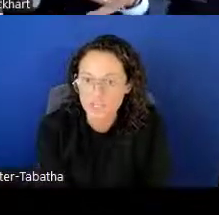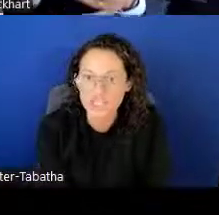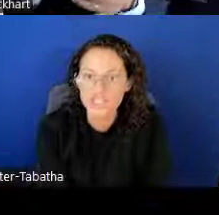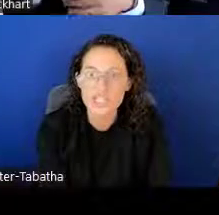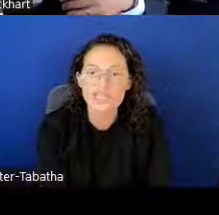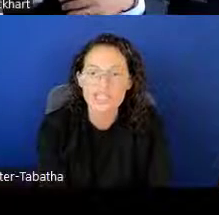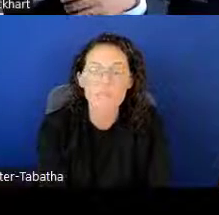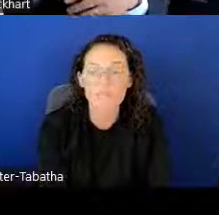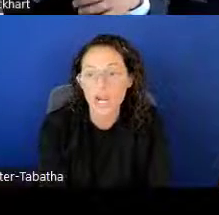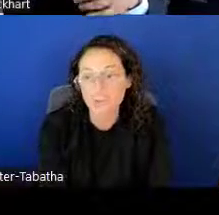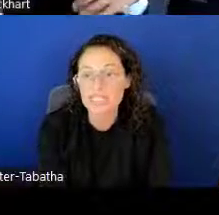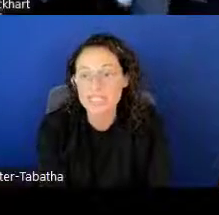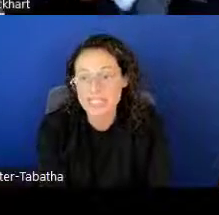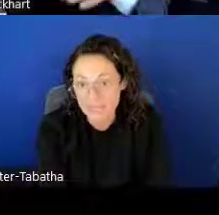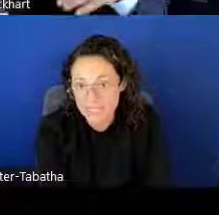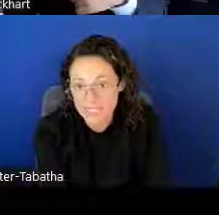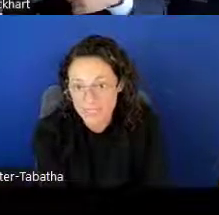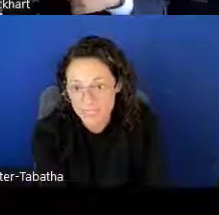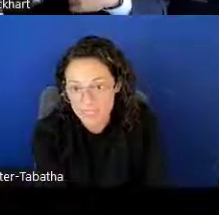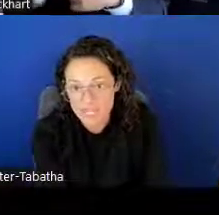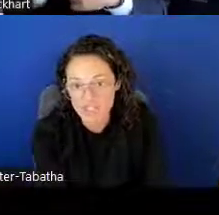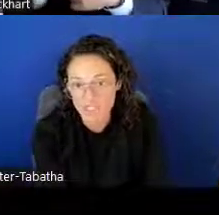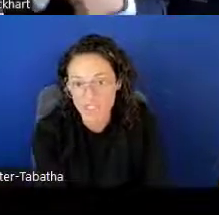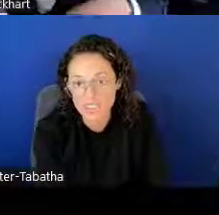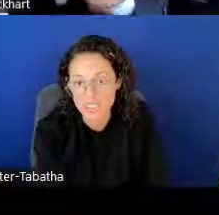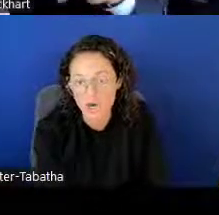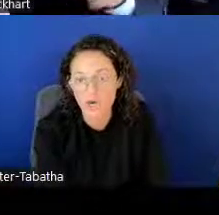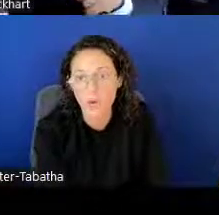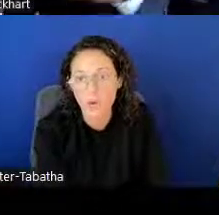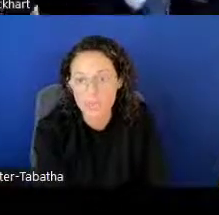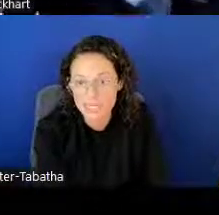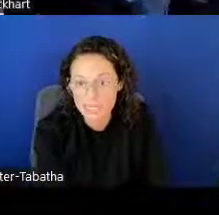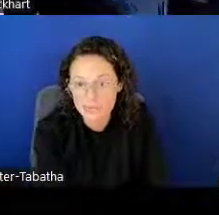REACH's priority statement is actually listed on our website,